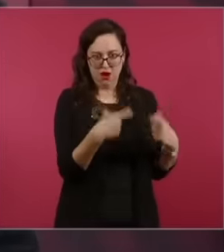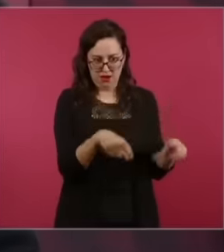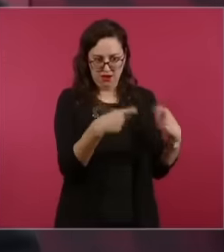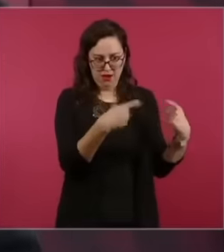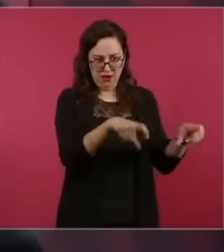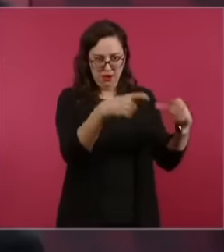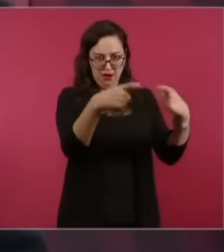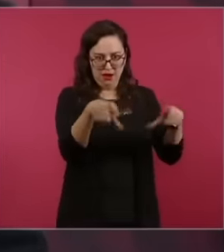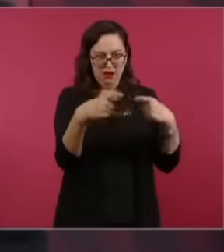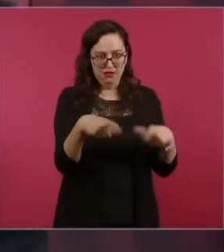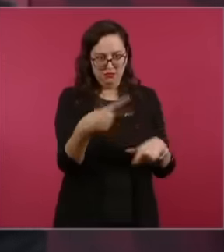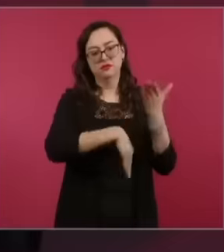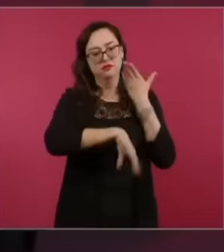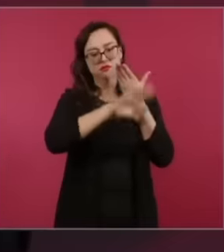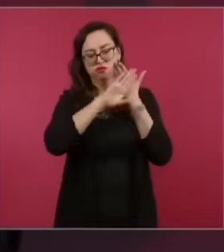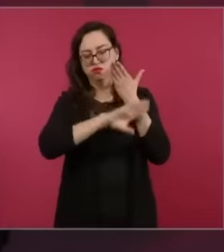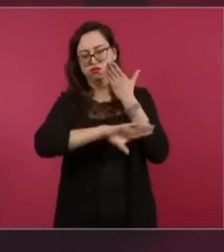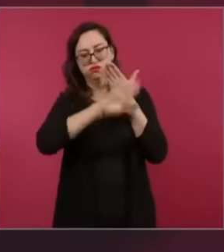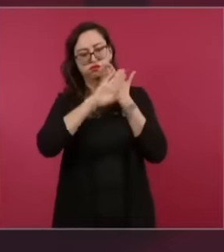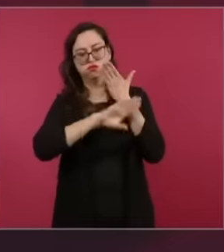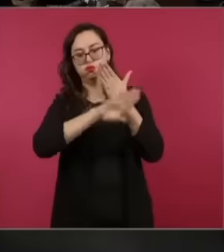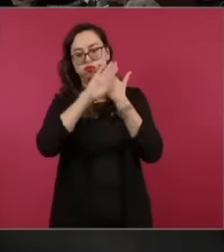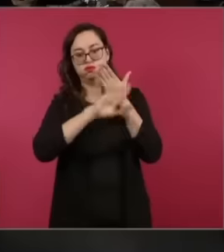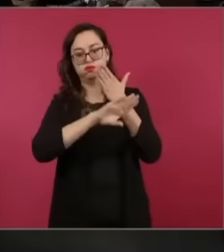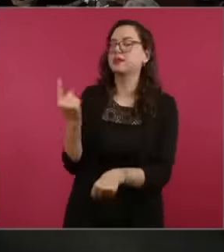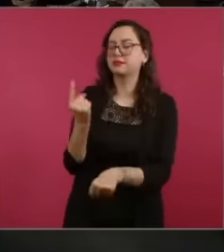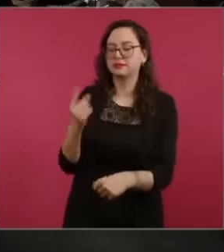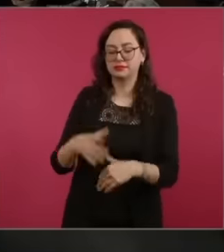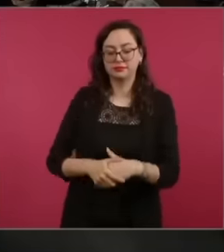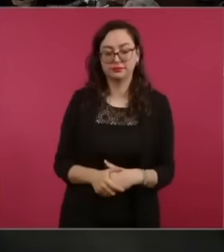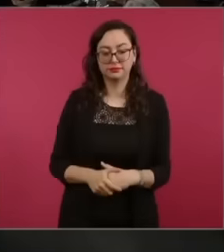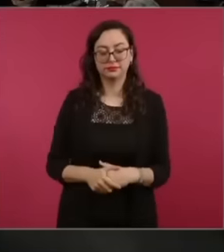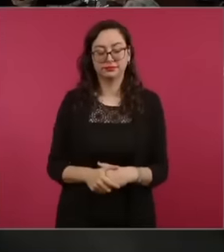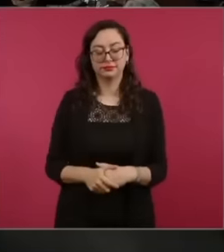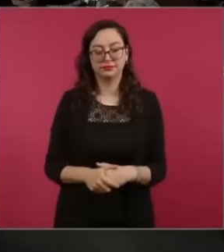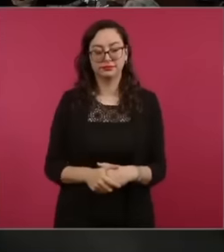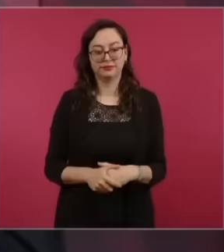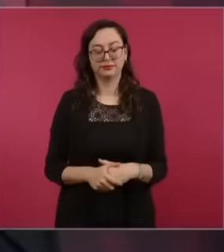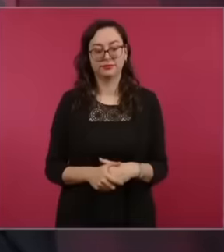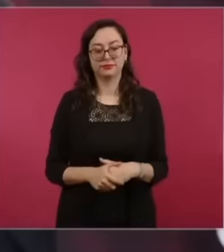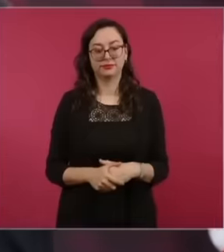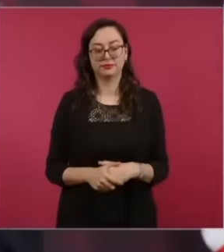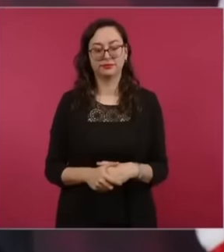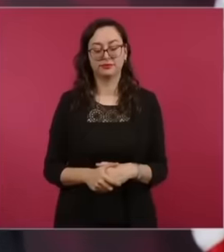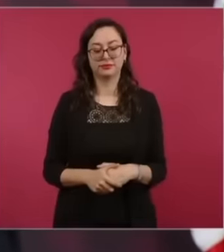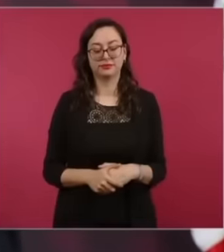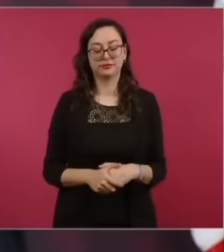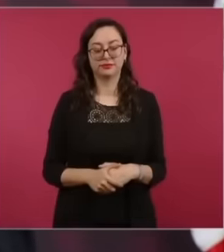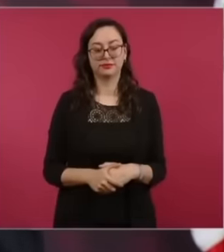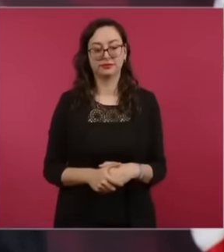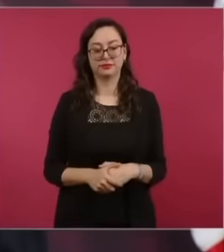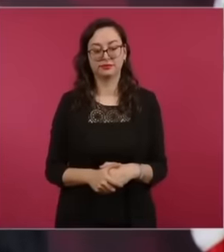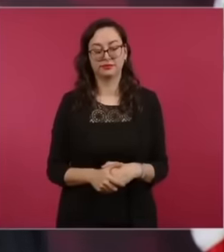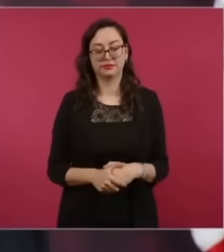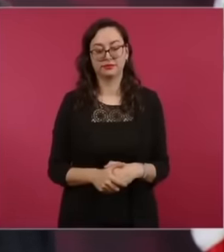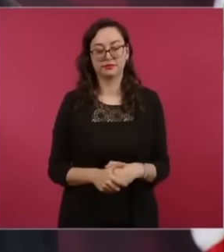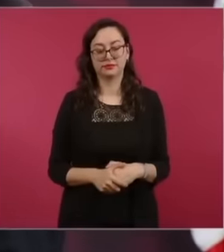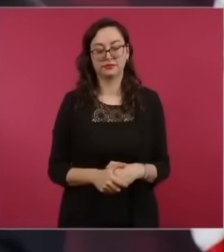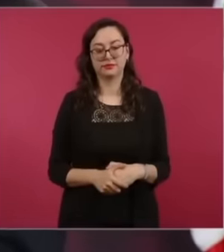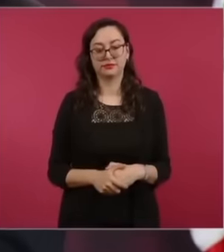social class what happened There if you look at the narco-presidential campaign